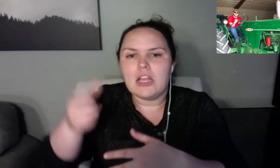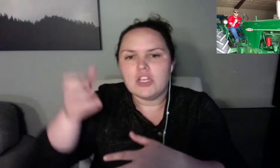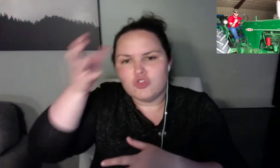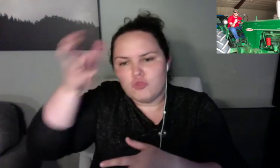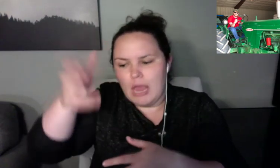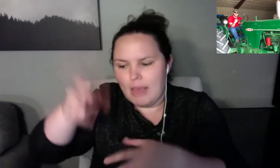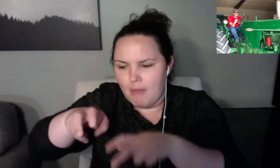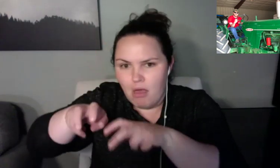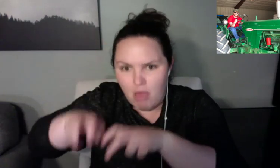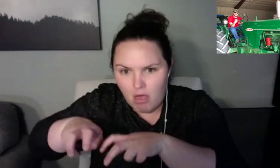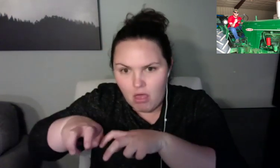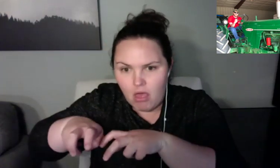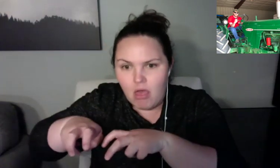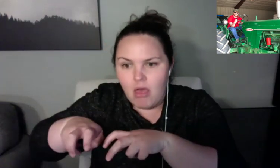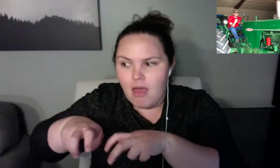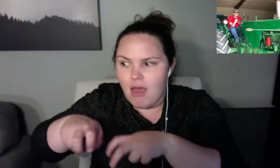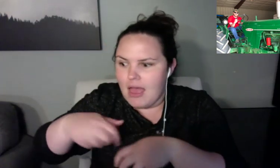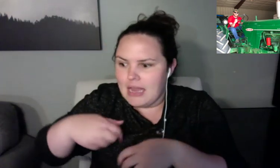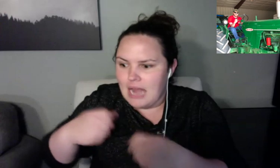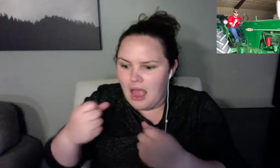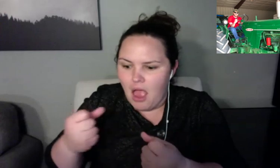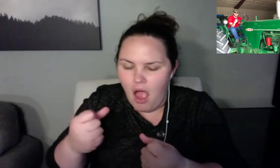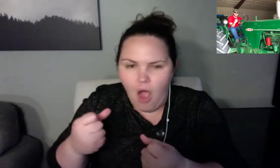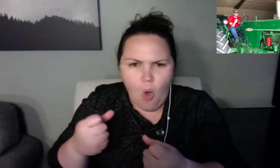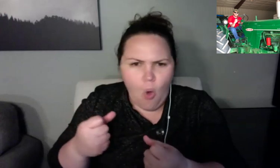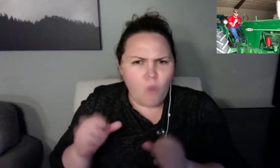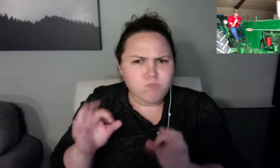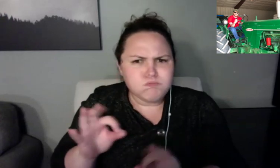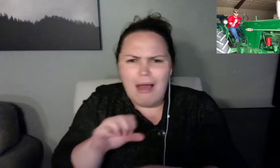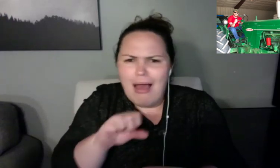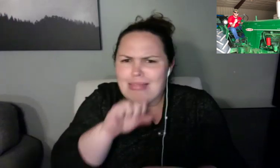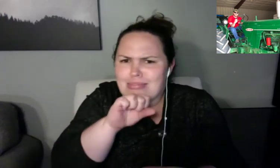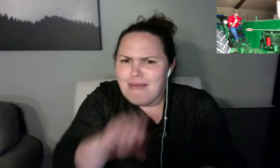Zack: I think back in 2018 or '19, I don't remember.